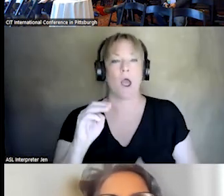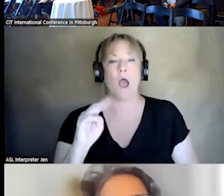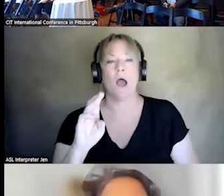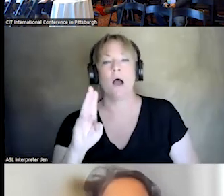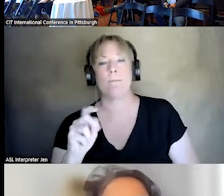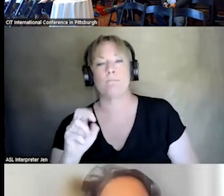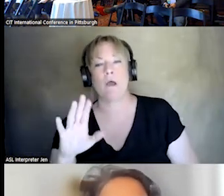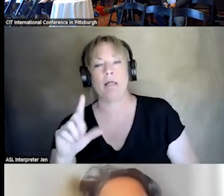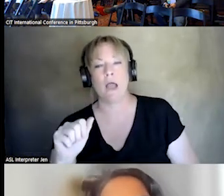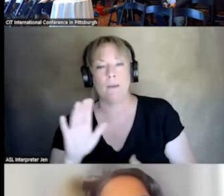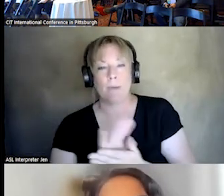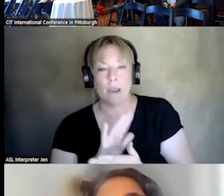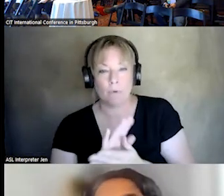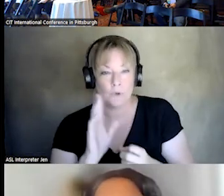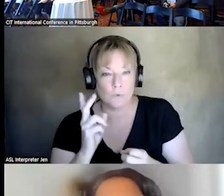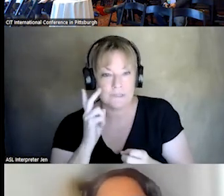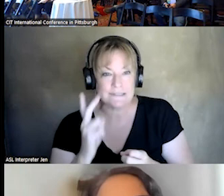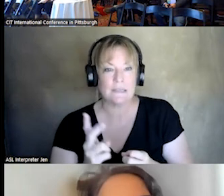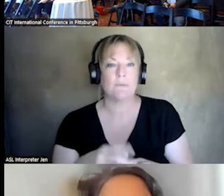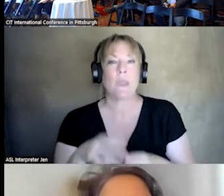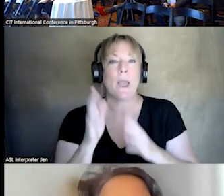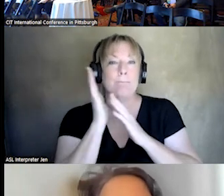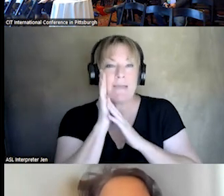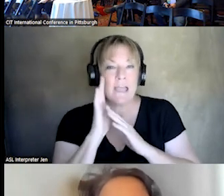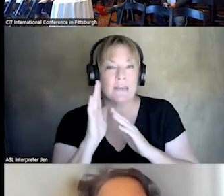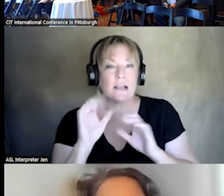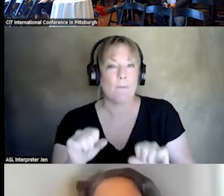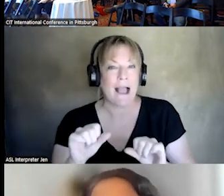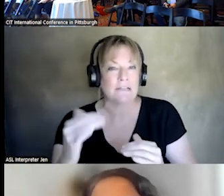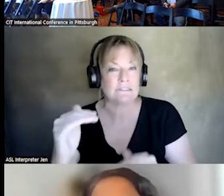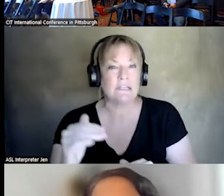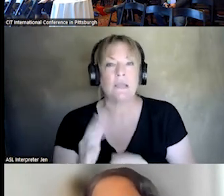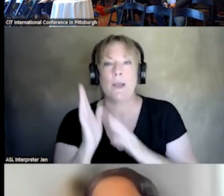WE HAVE UPDATES ON, ON, BED CAPACITY. AND BED TRENDS. REALLY EXCITING LOOKING AT DATA THAT